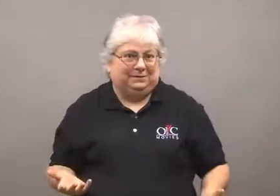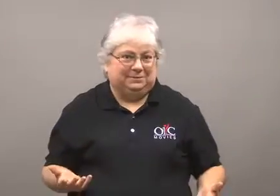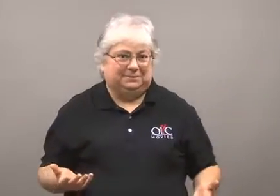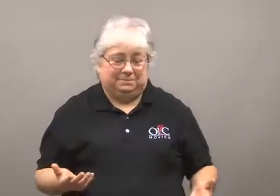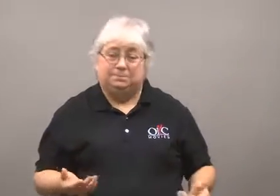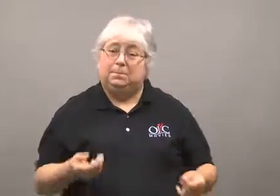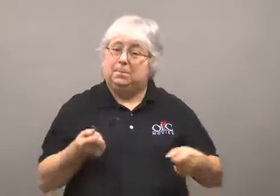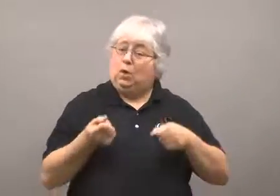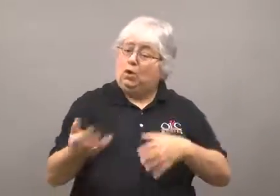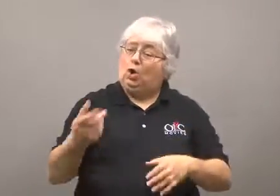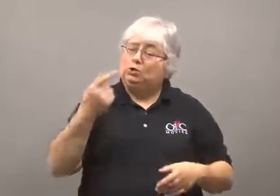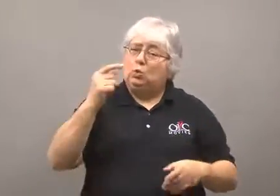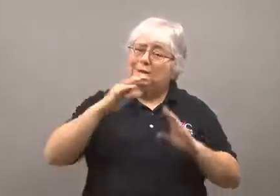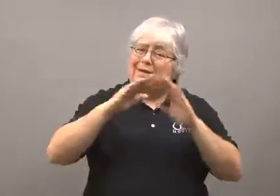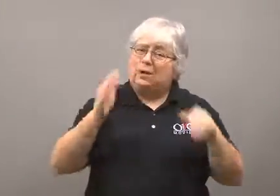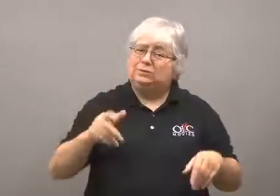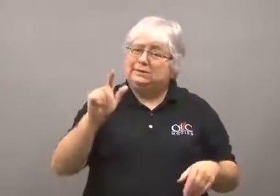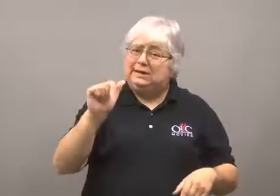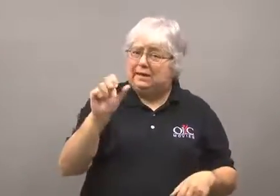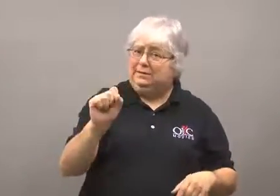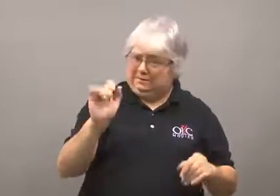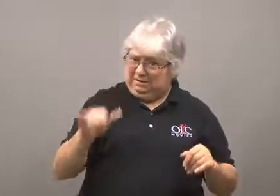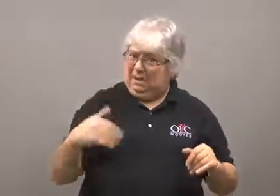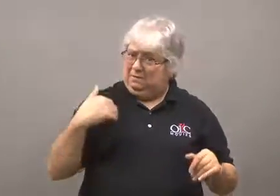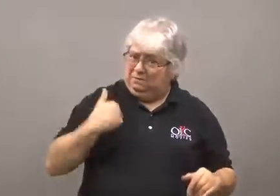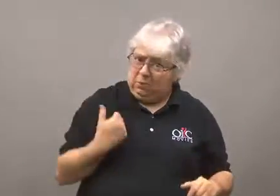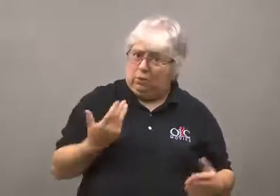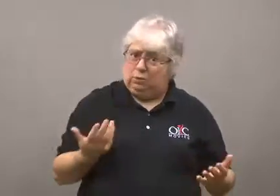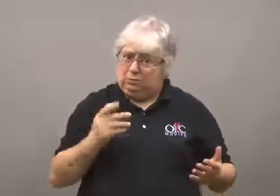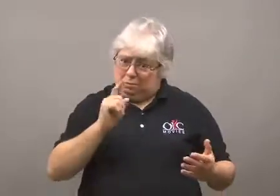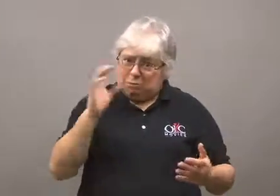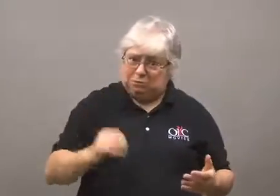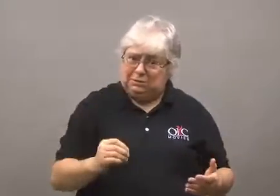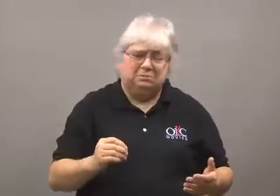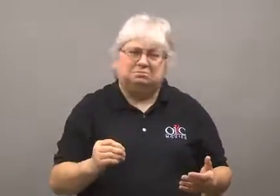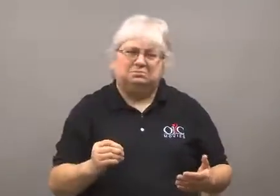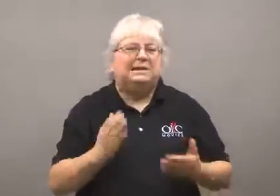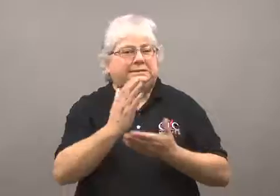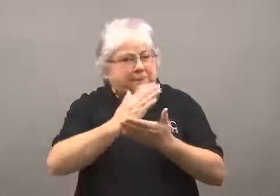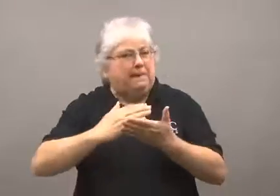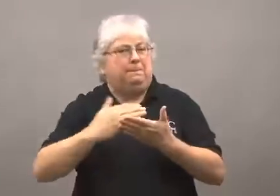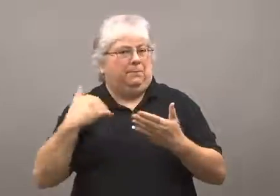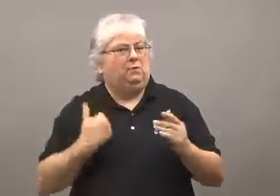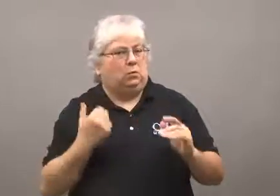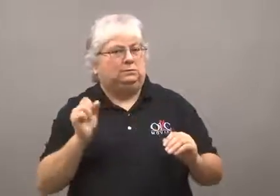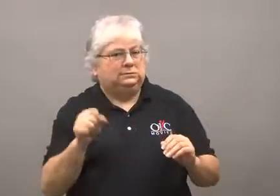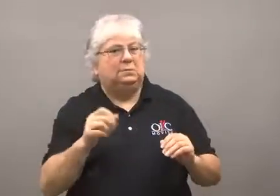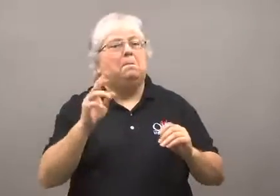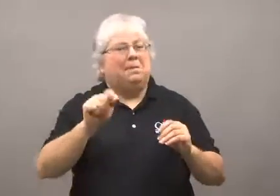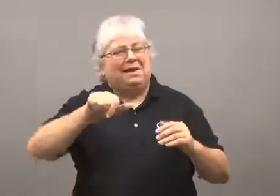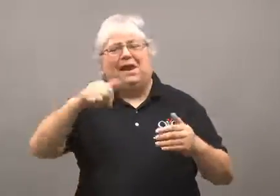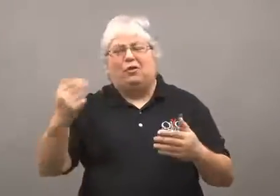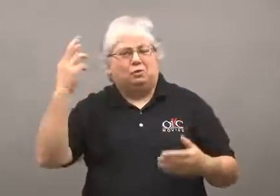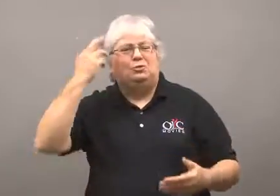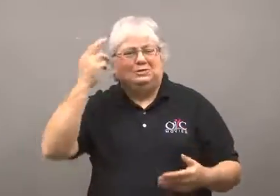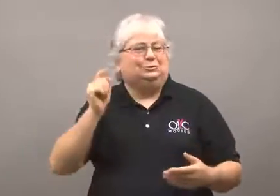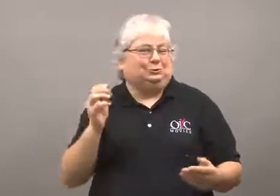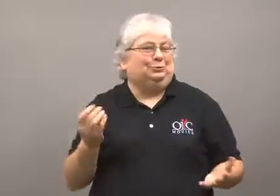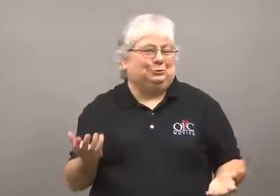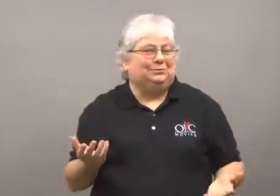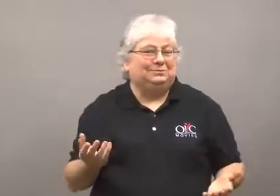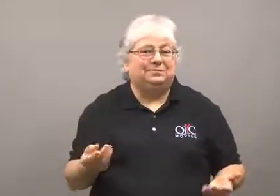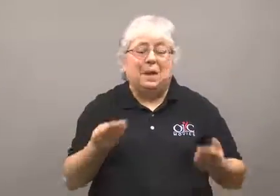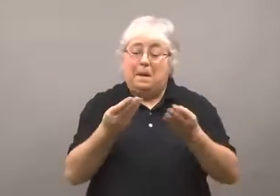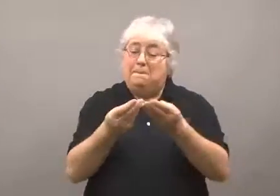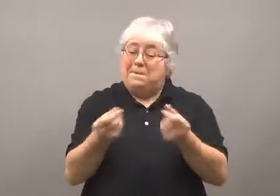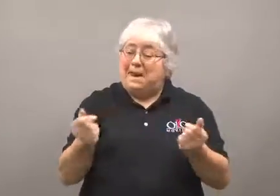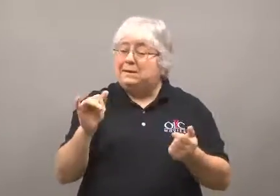Greenhouse gases are not the only reason for this. There are other factors.